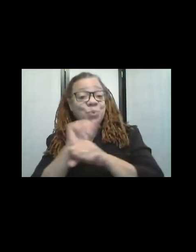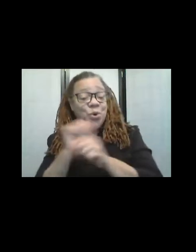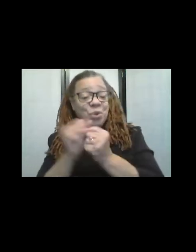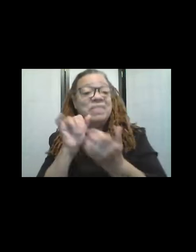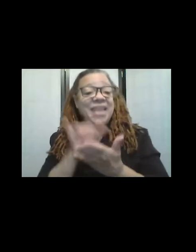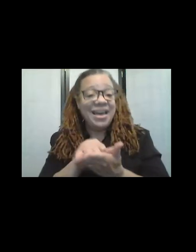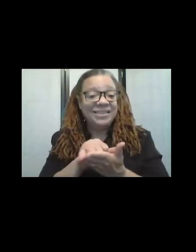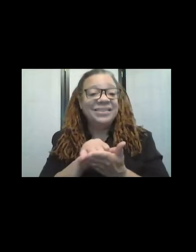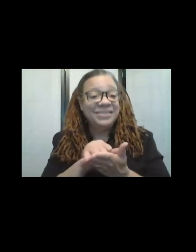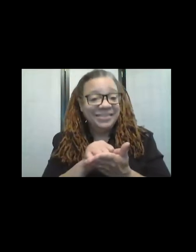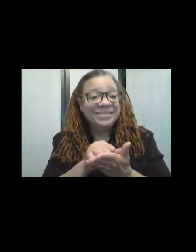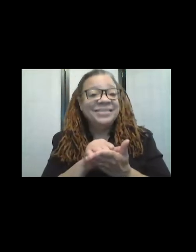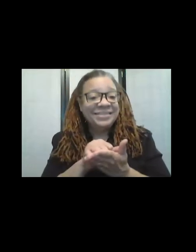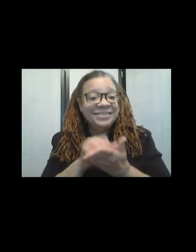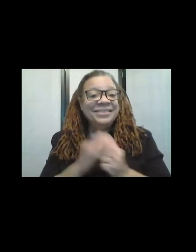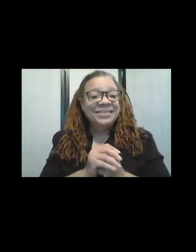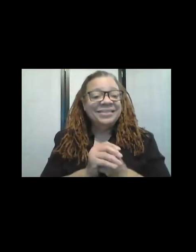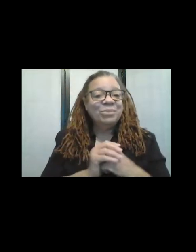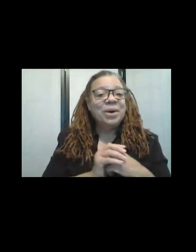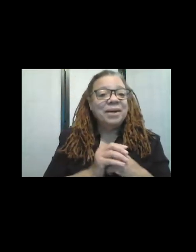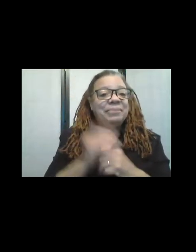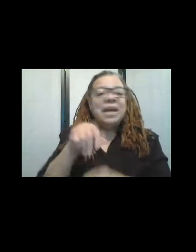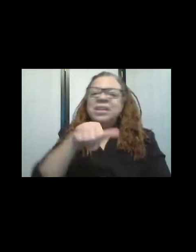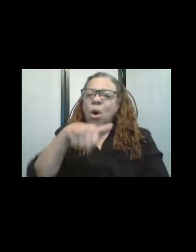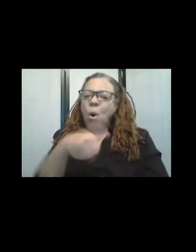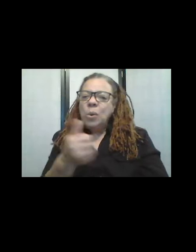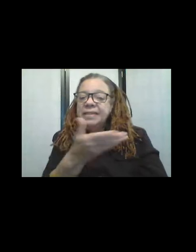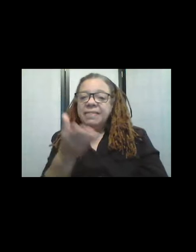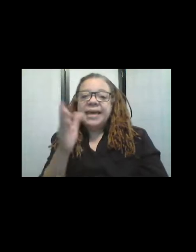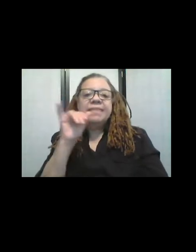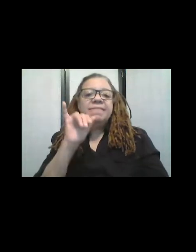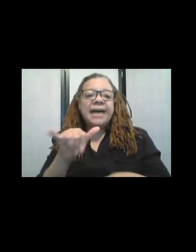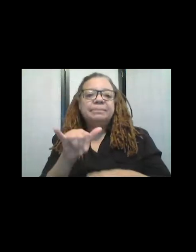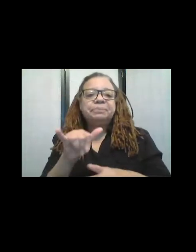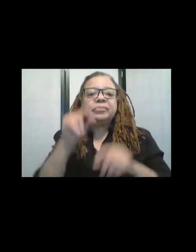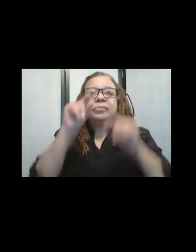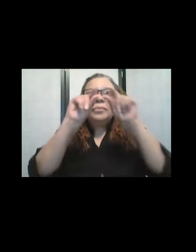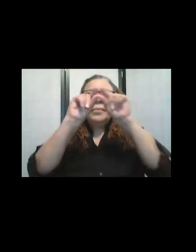And uh the only other thing on that piece, and the little sign on the left which